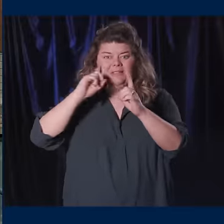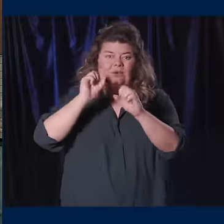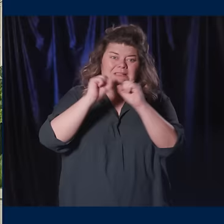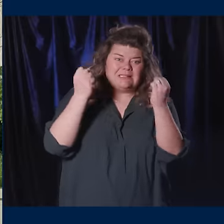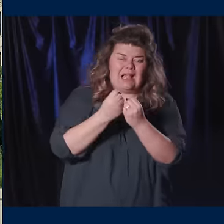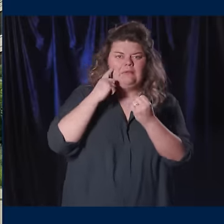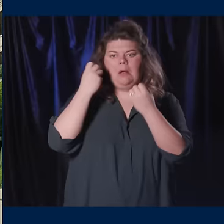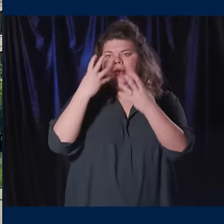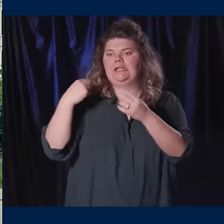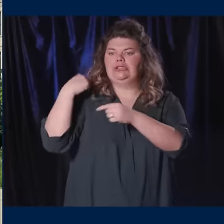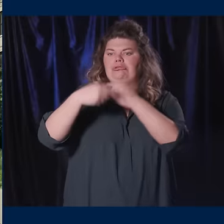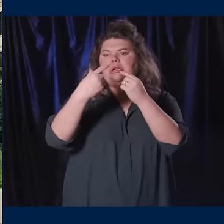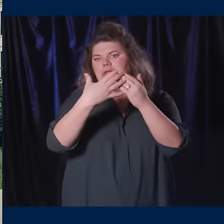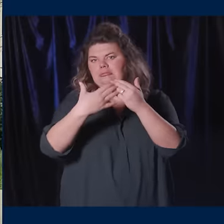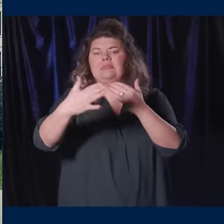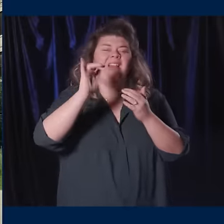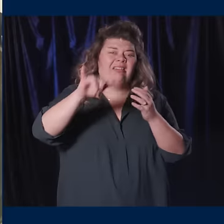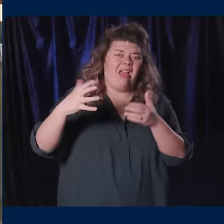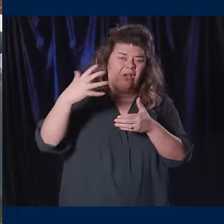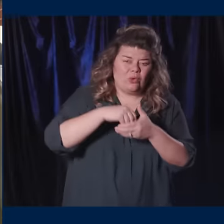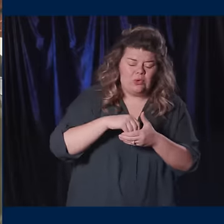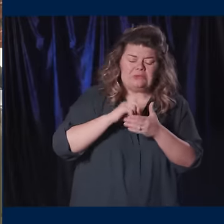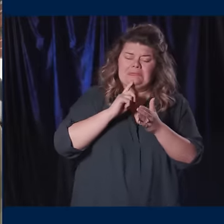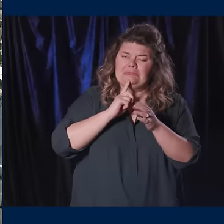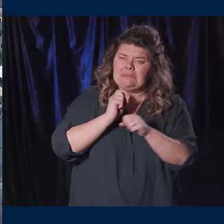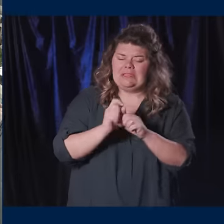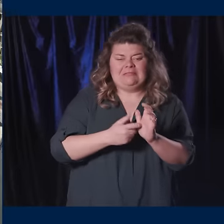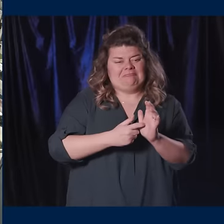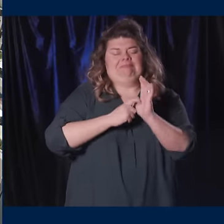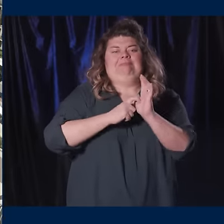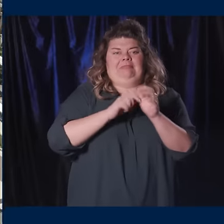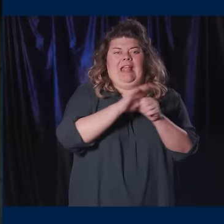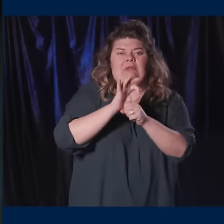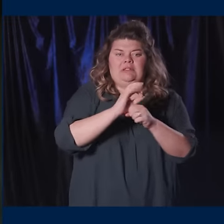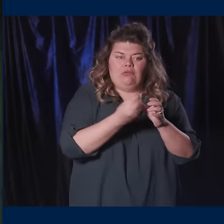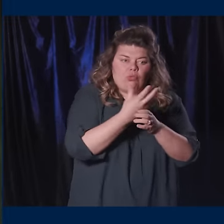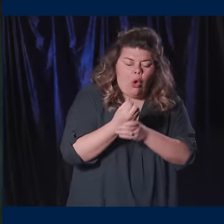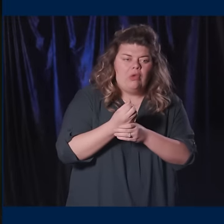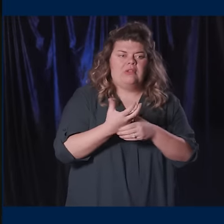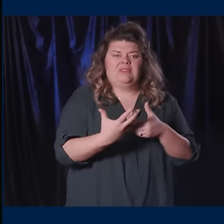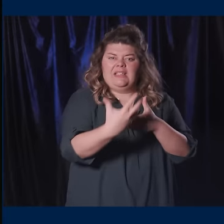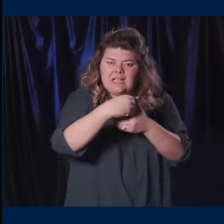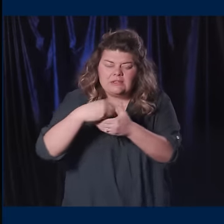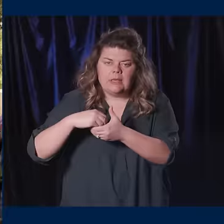generations to come. They include essential areas of growth and engagement including: